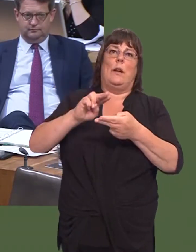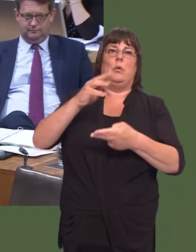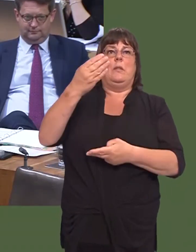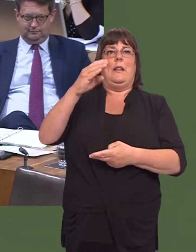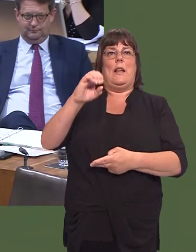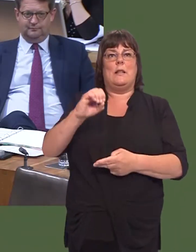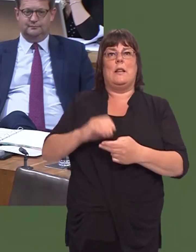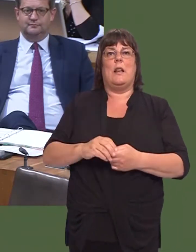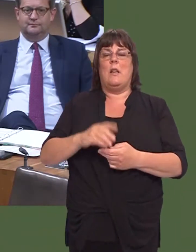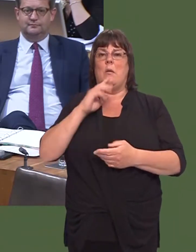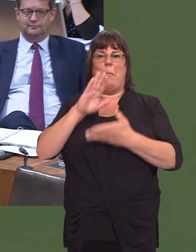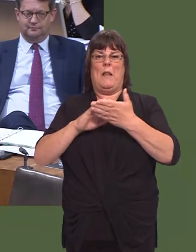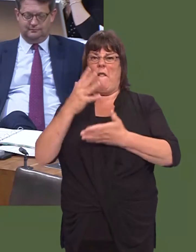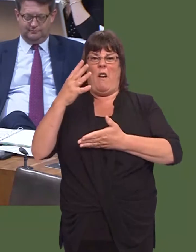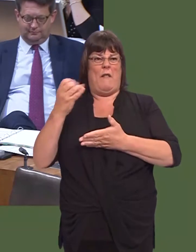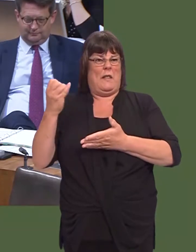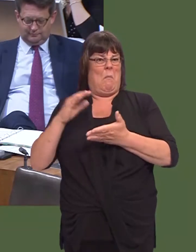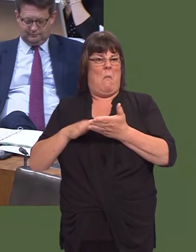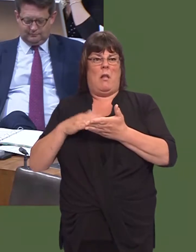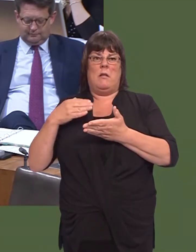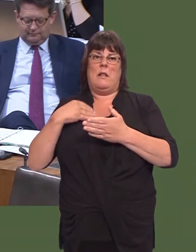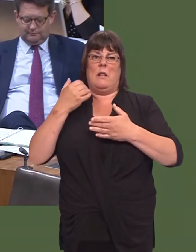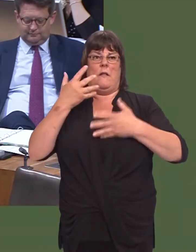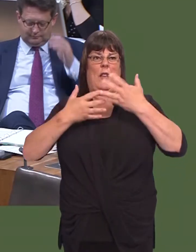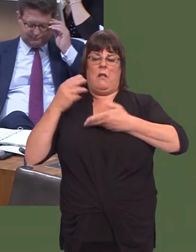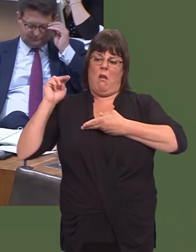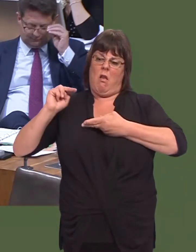to 90, there have been reductions in five out of six months since October 2016, and